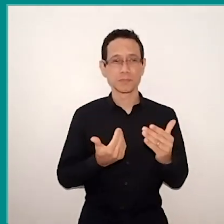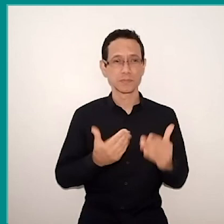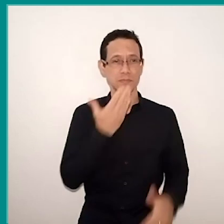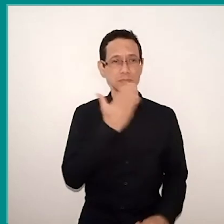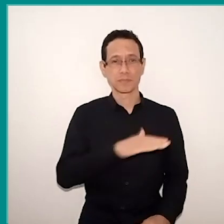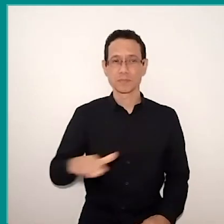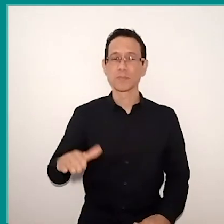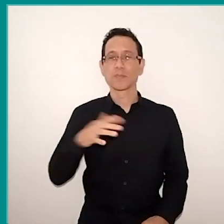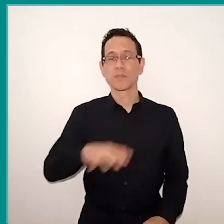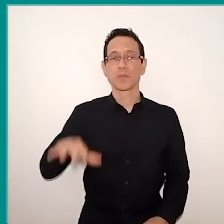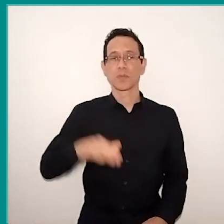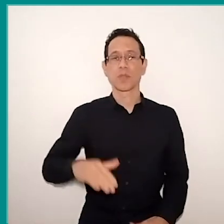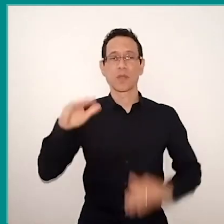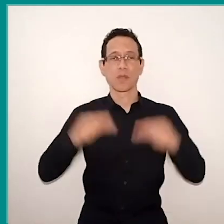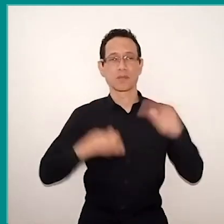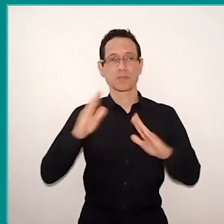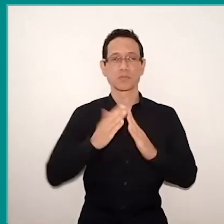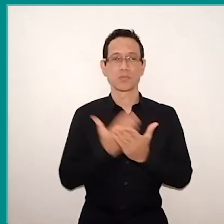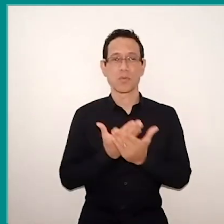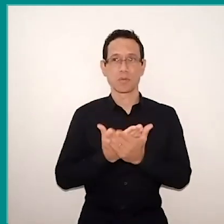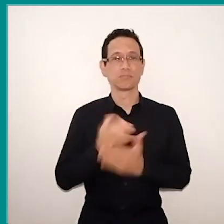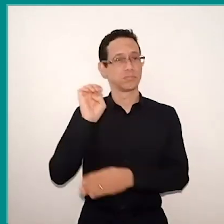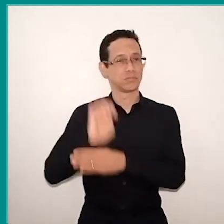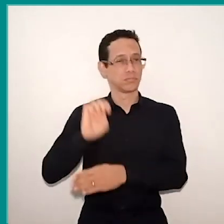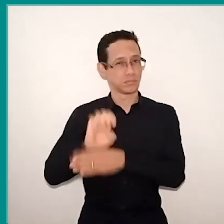The role of the State is extremely relevant, we as citizens